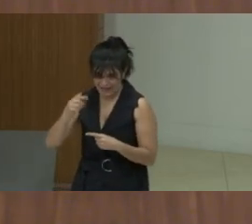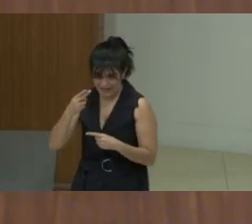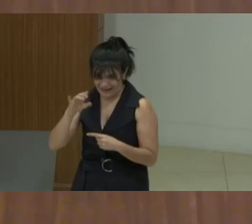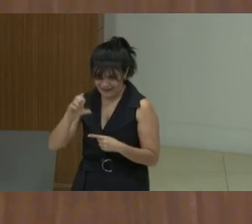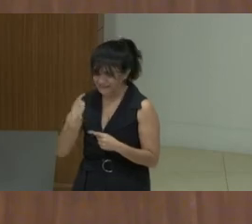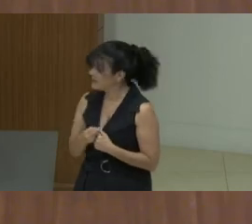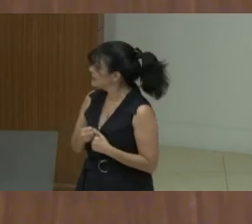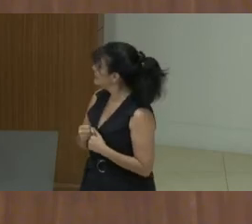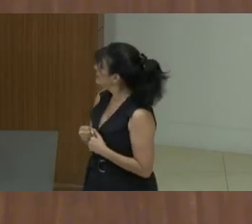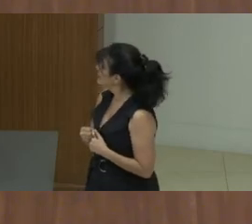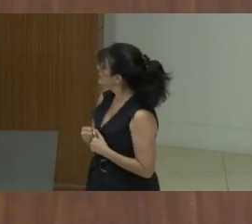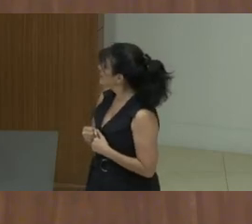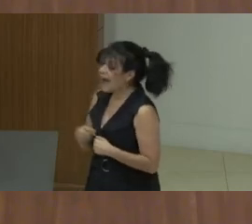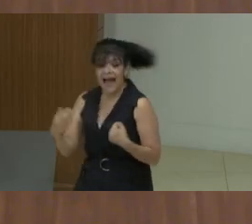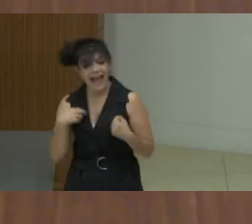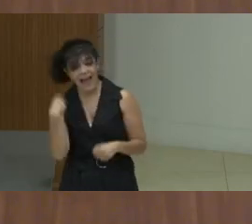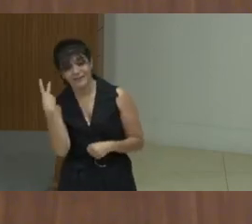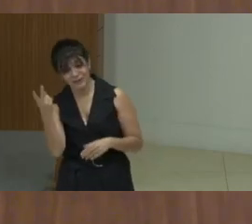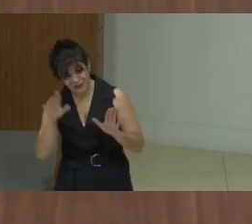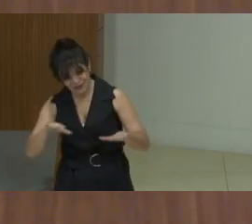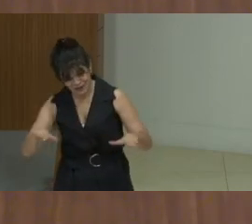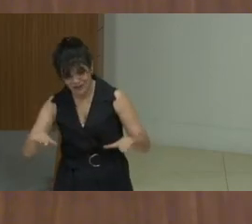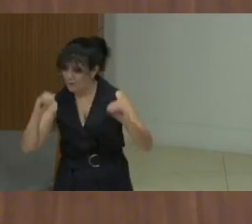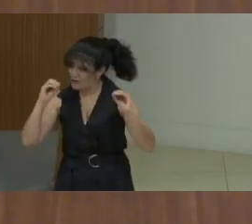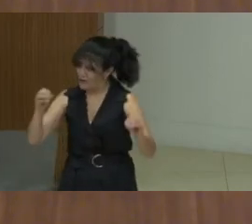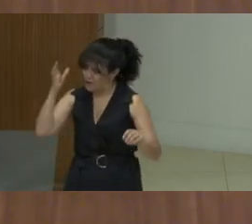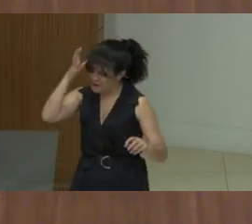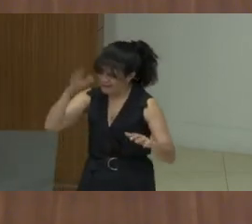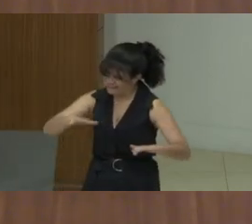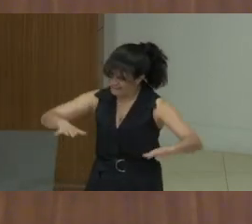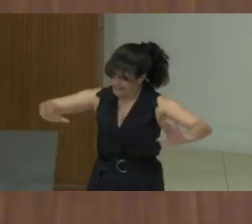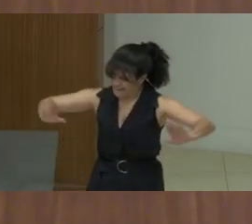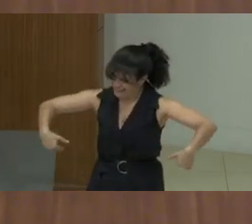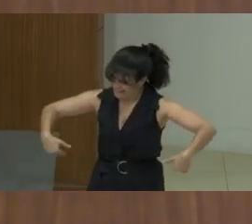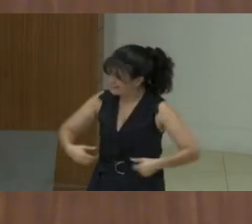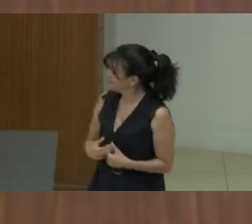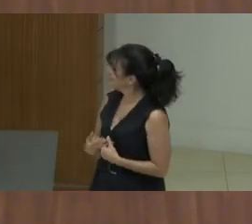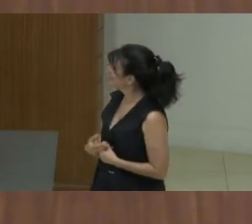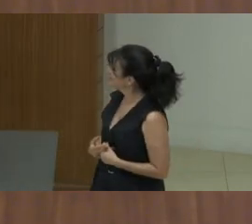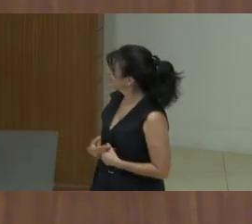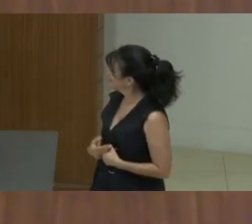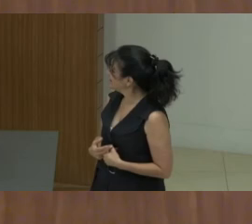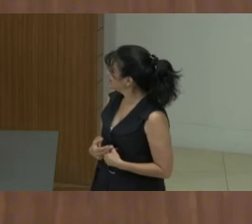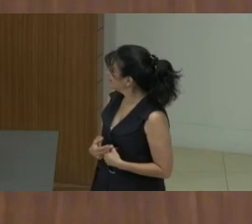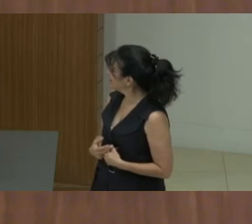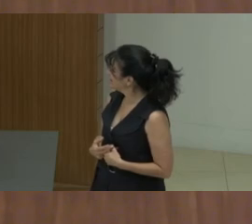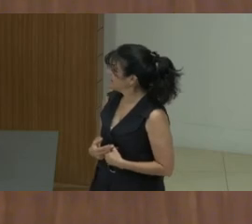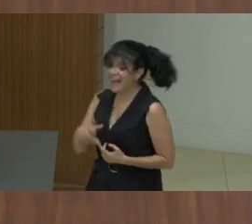Since you asked for background, I have two children, but no grandchildren yet. So the age of 13 and 10.